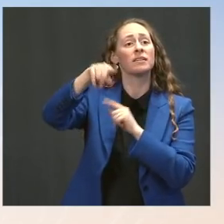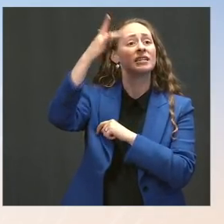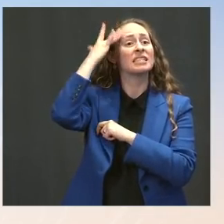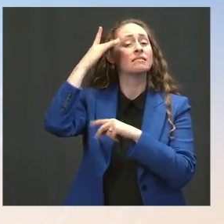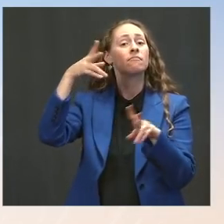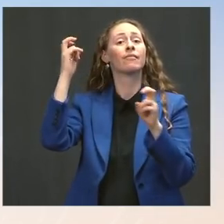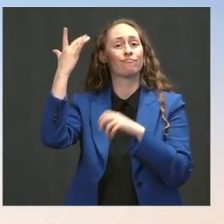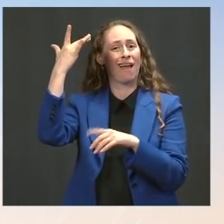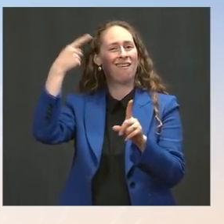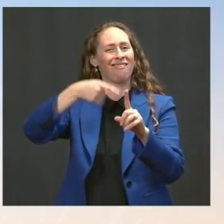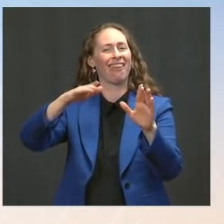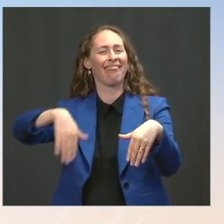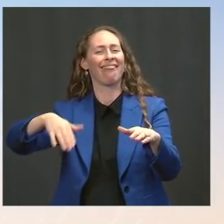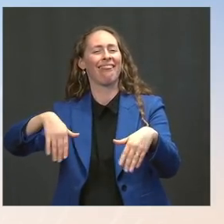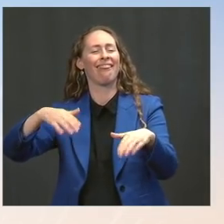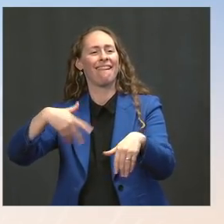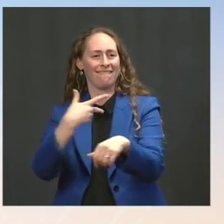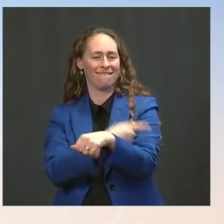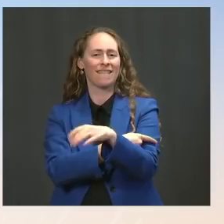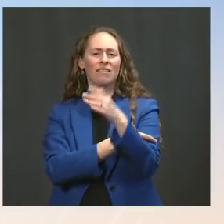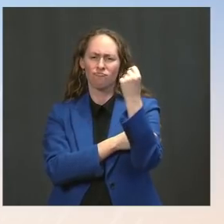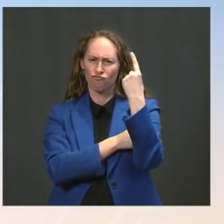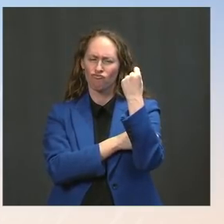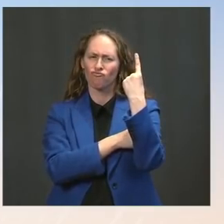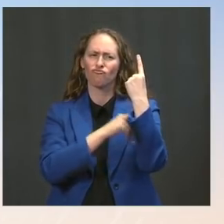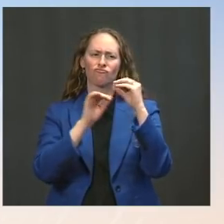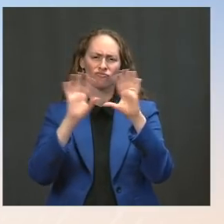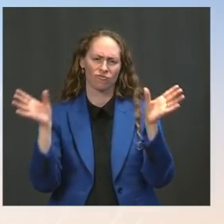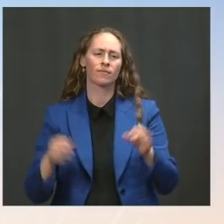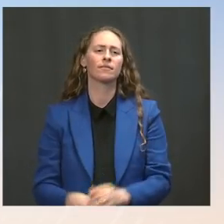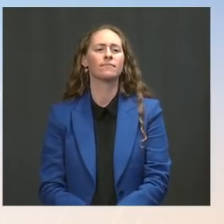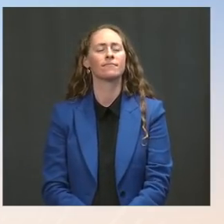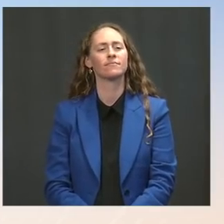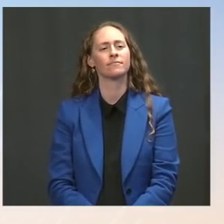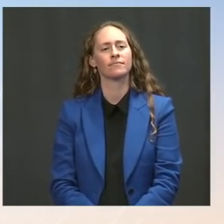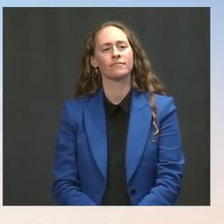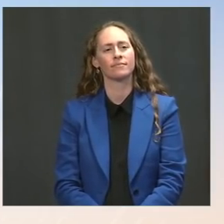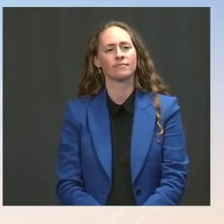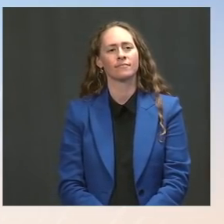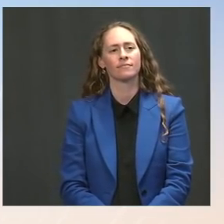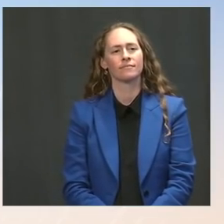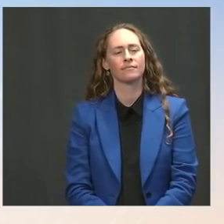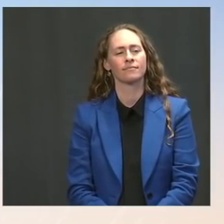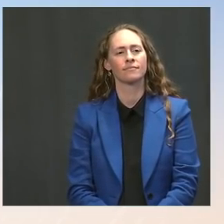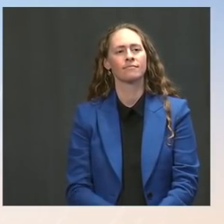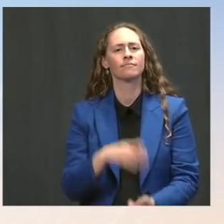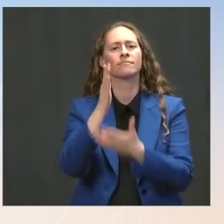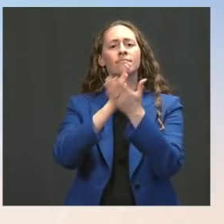But what is the level of concern about infections and people who are vaccinated? Because there are --